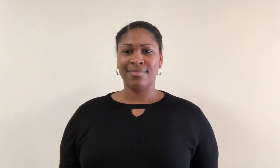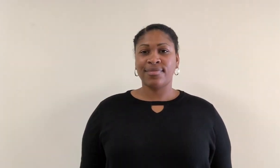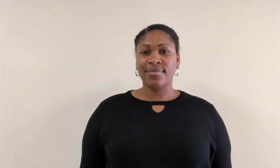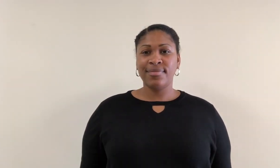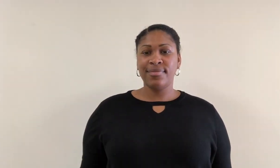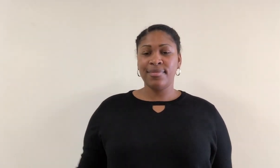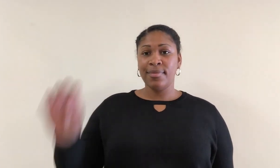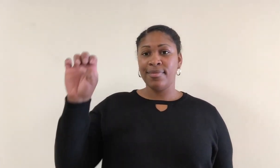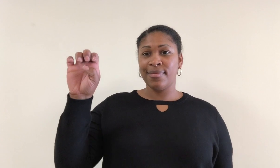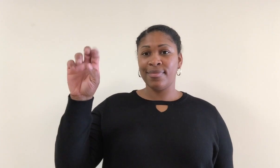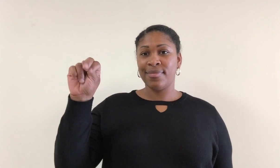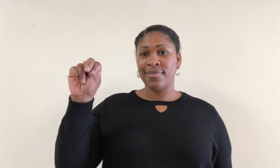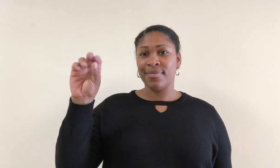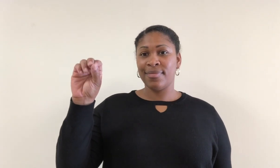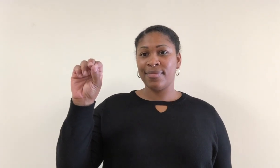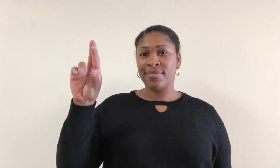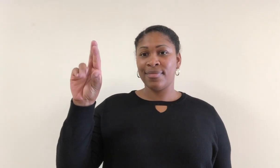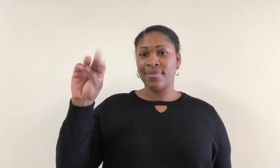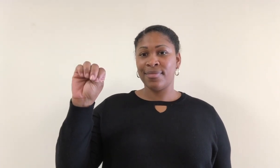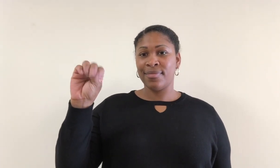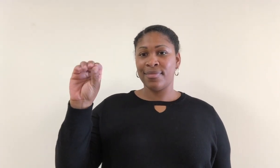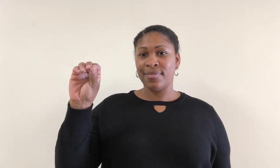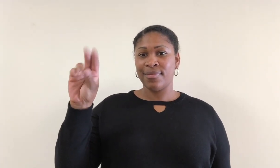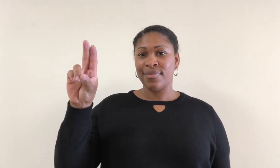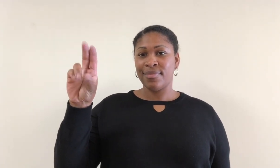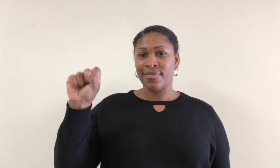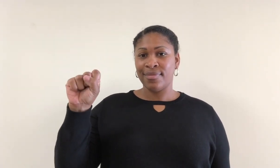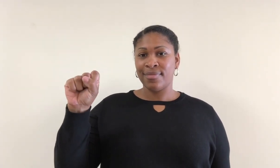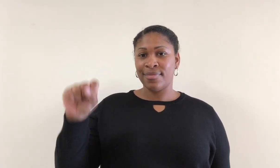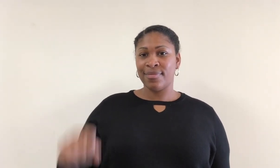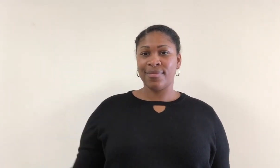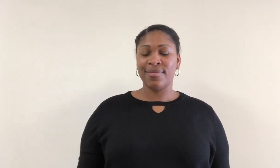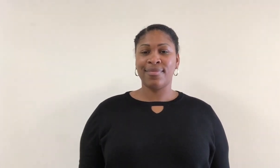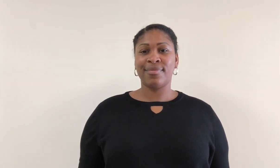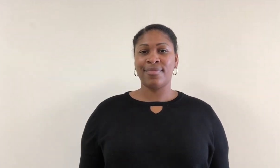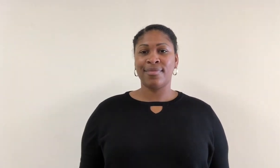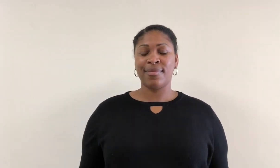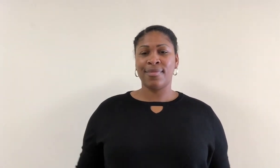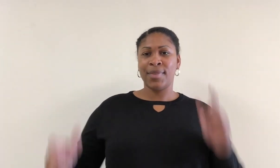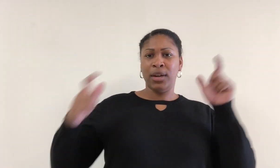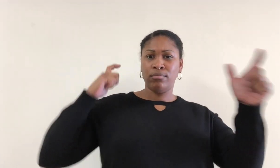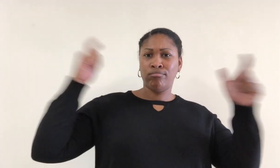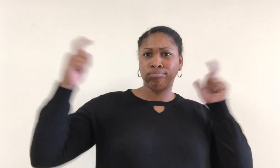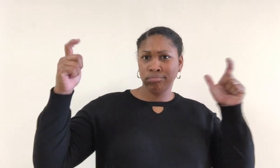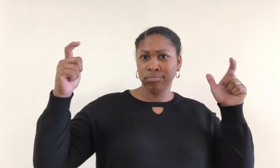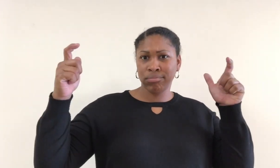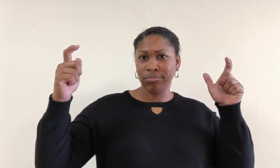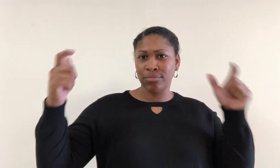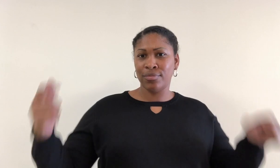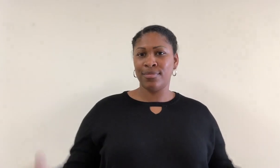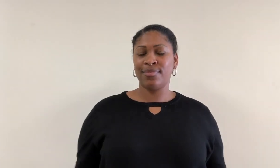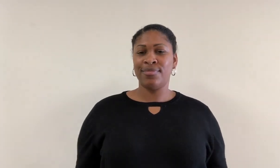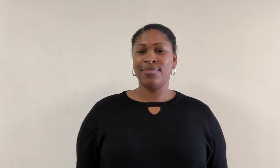Enormous